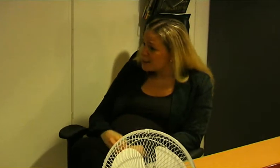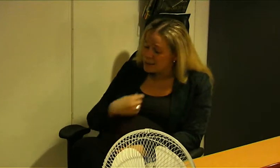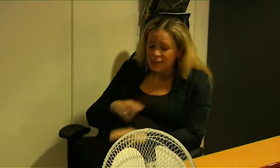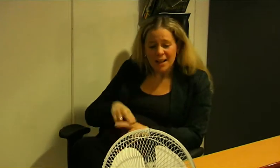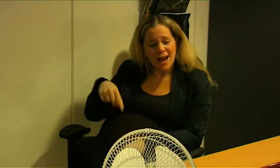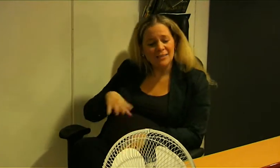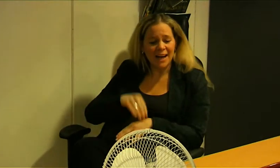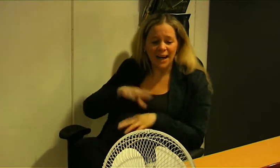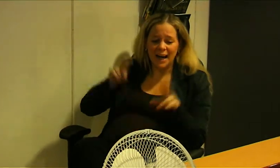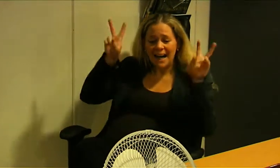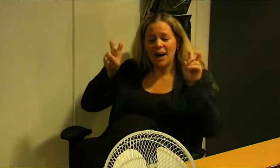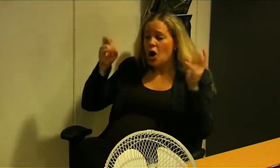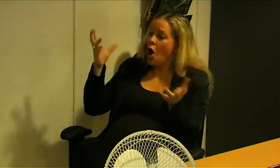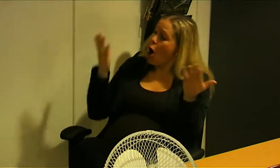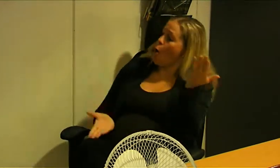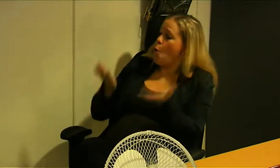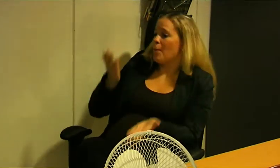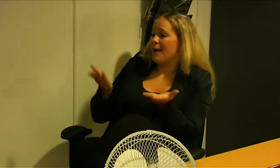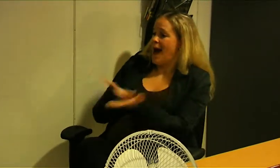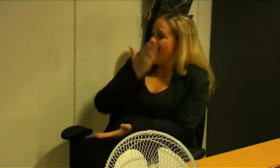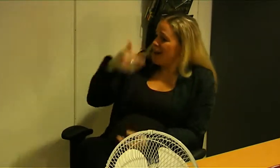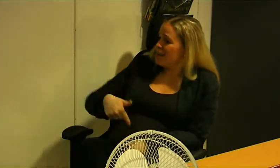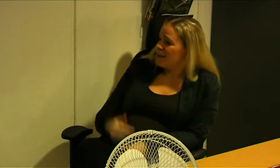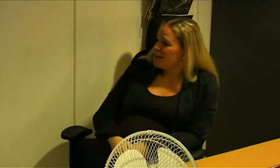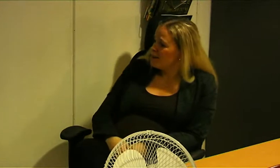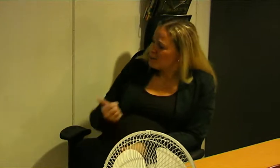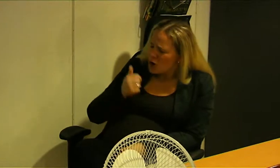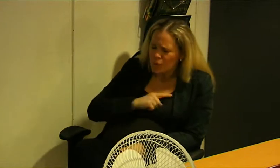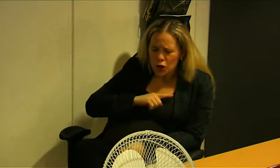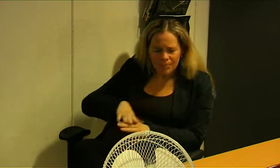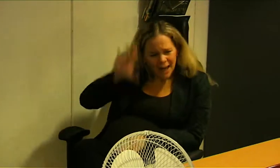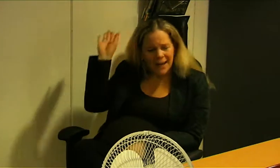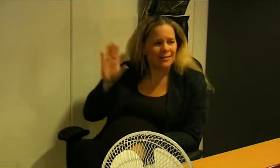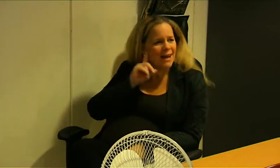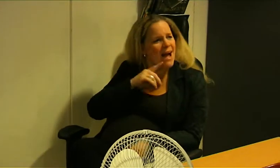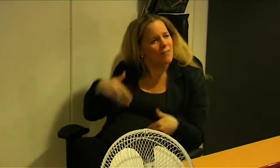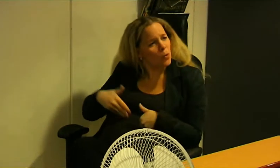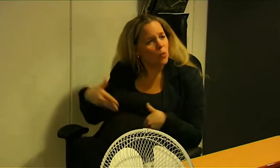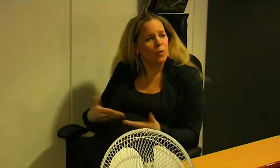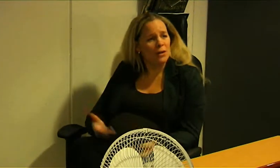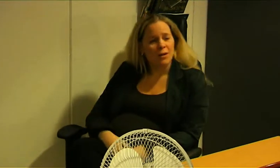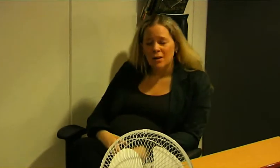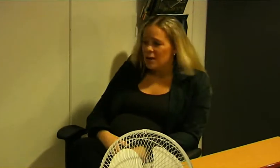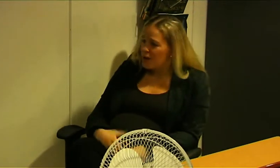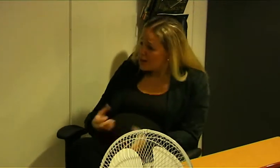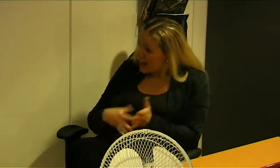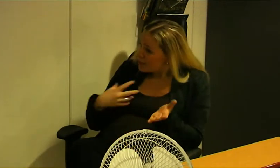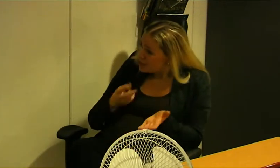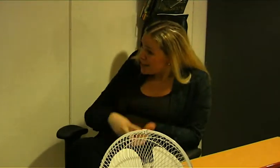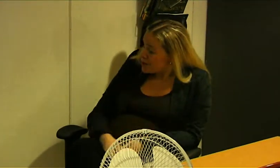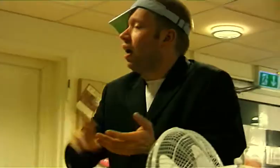I feel that Sweden has become so "fairly enough", we need more Deafhood. It's because I'm running for President.